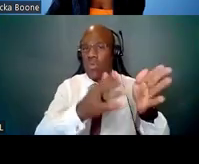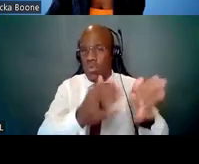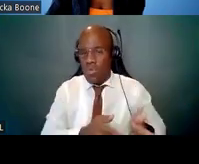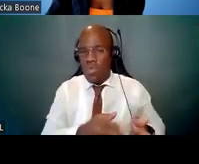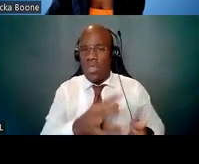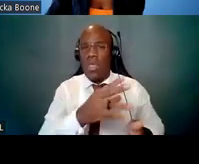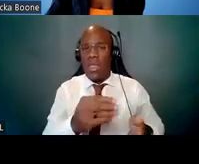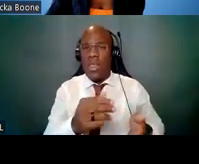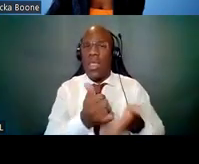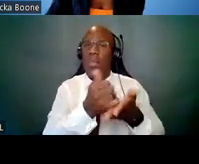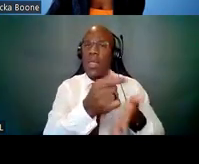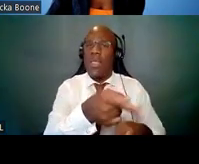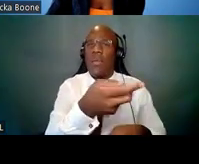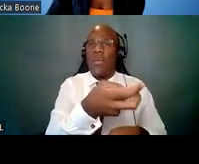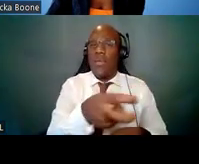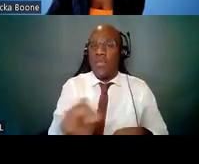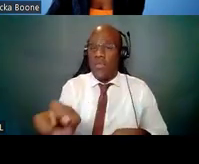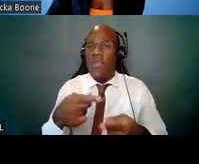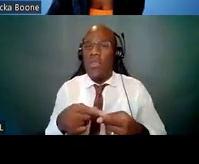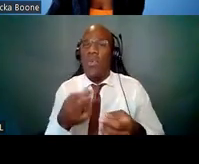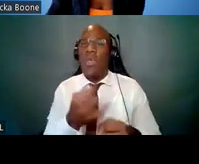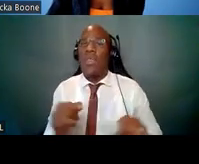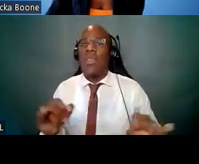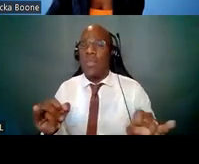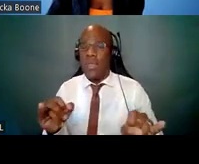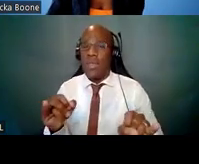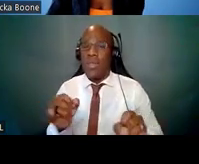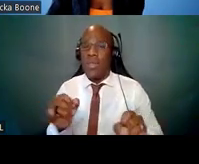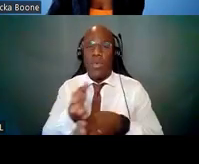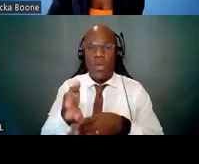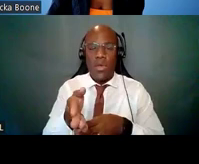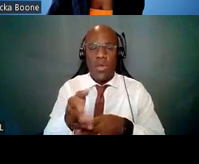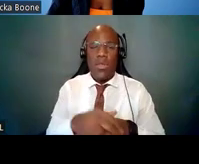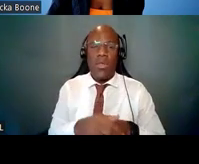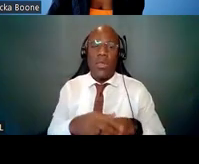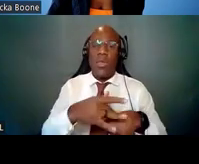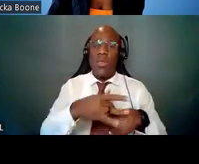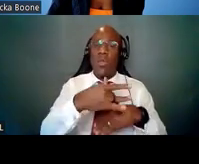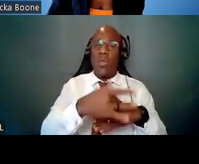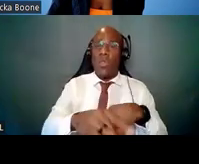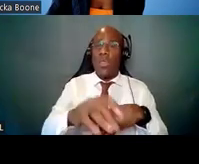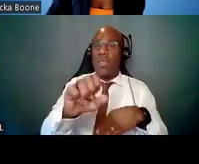So there are several different benefits to being an early stage investigator, or ESI.